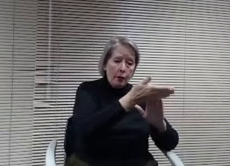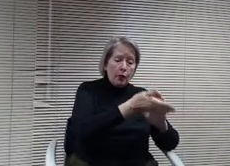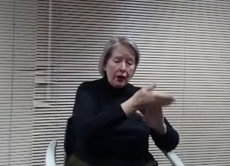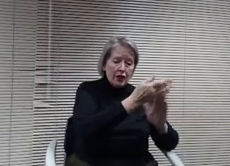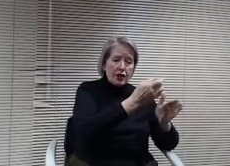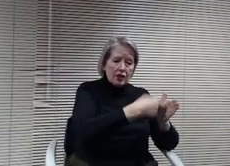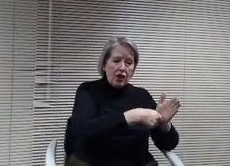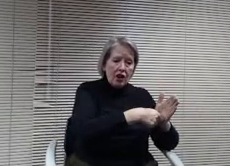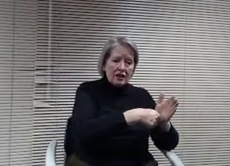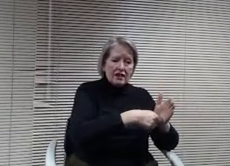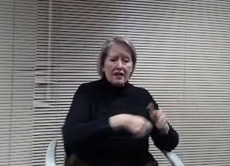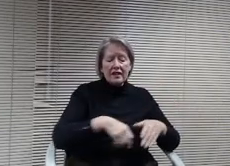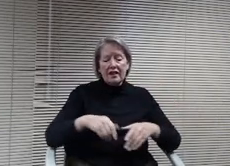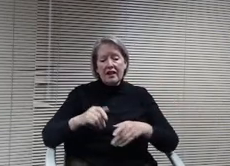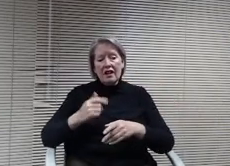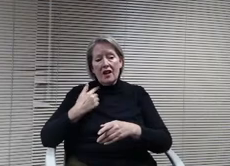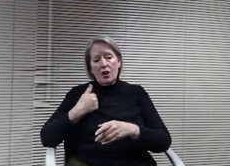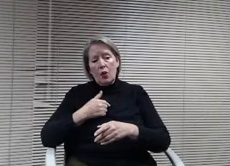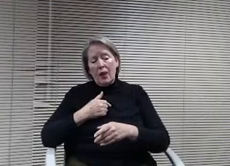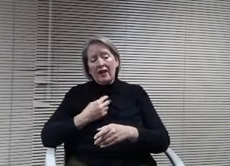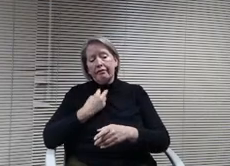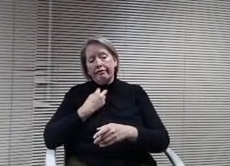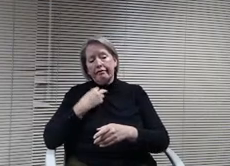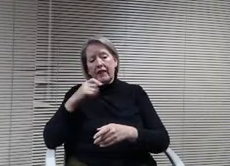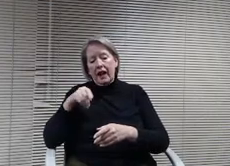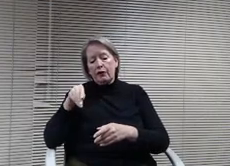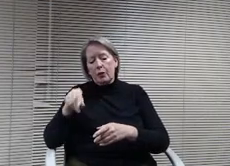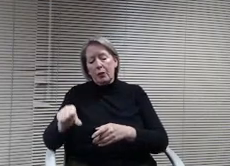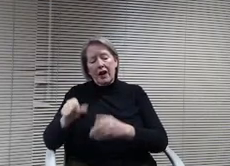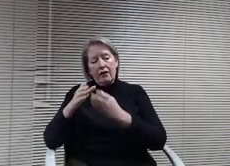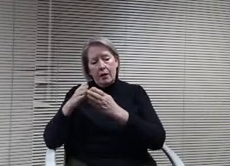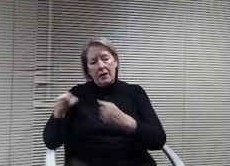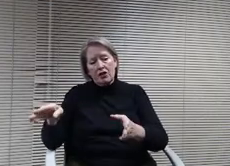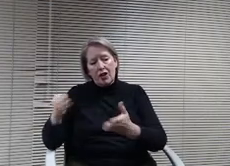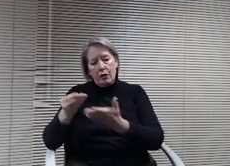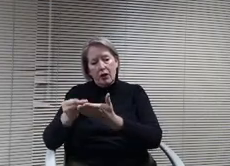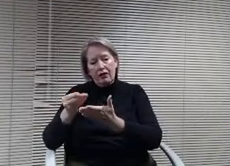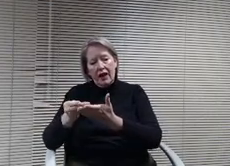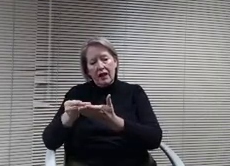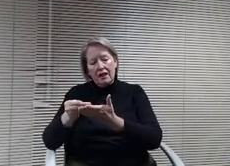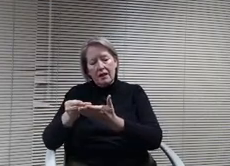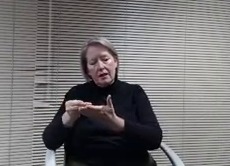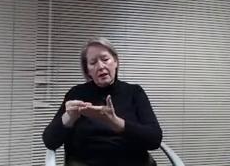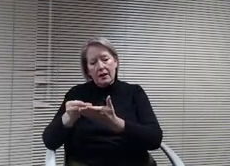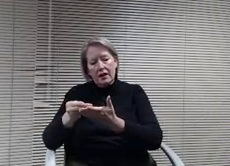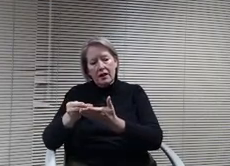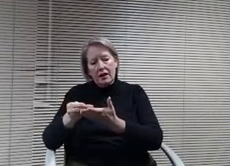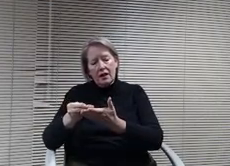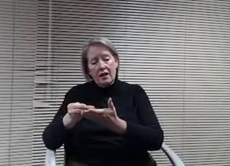a cross subsidy from the general Fund. Well, that would basically go away and we'd be able to code